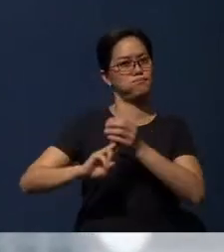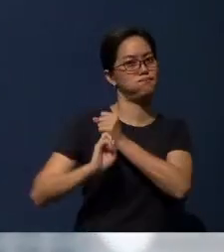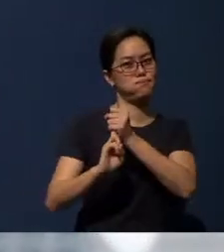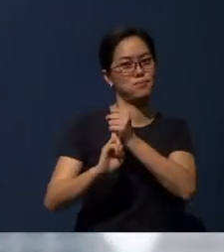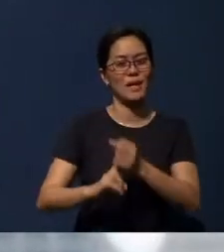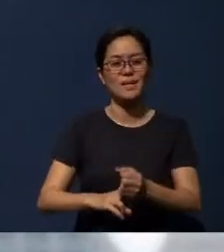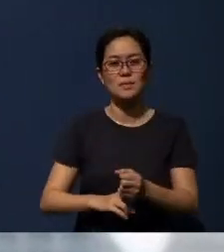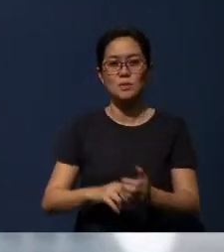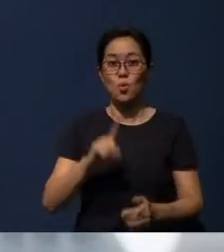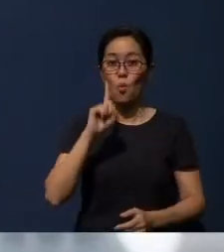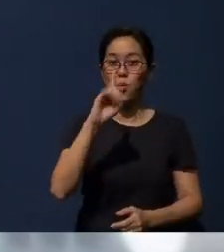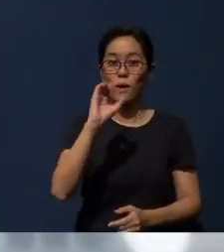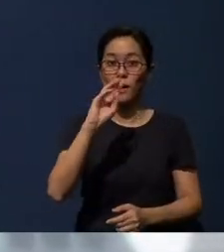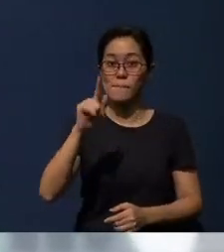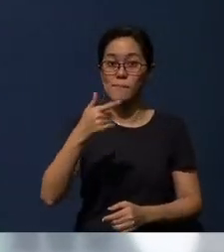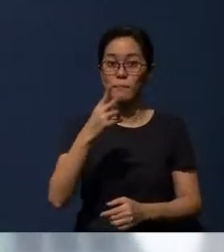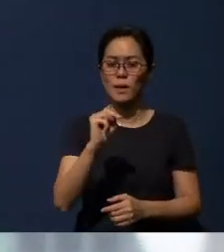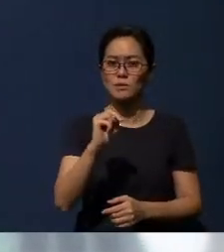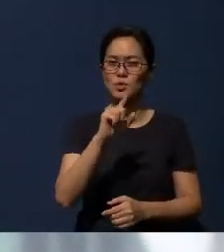for One Campaign 2021.